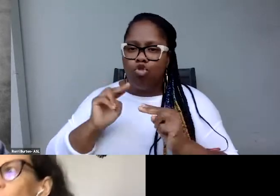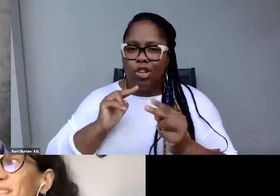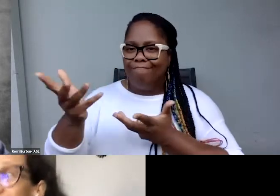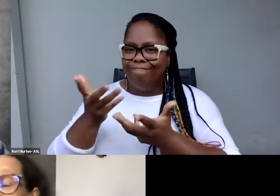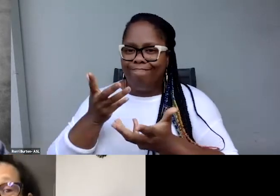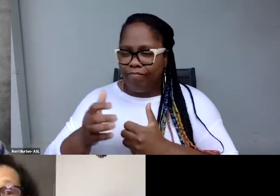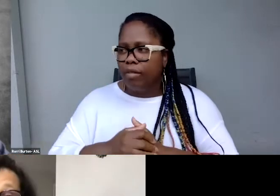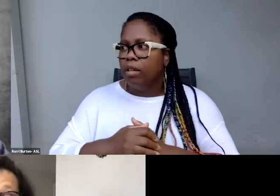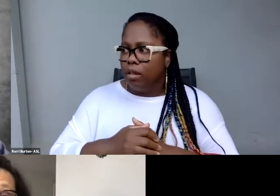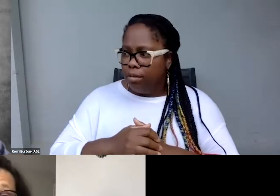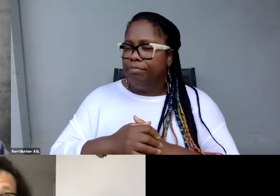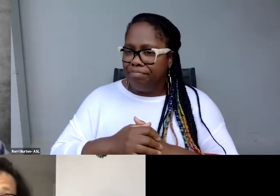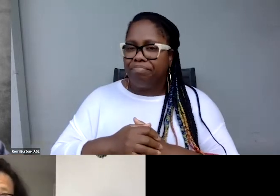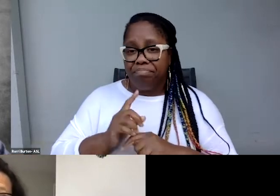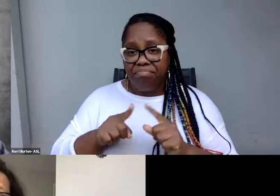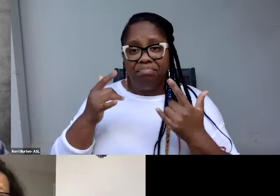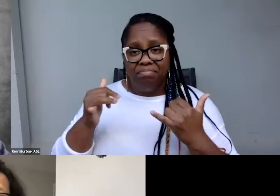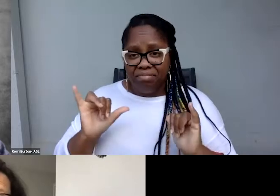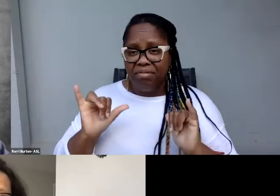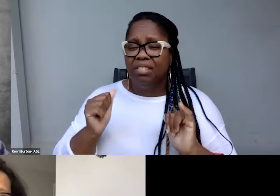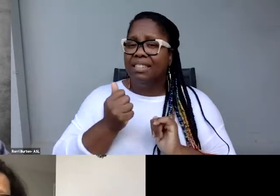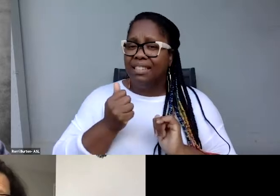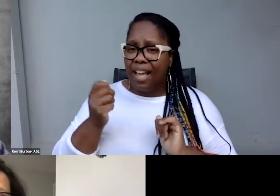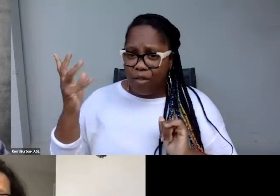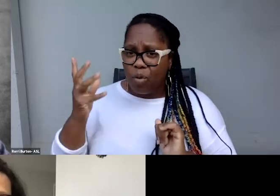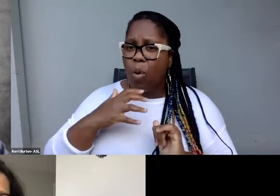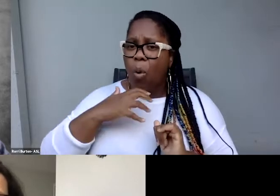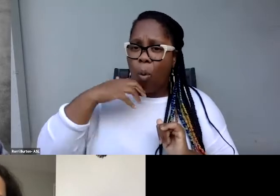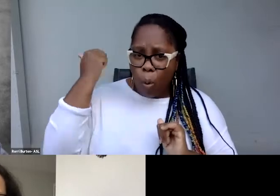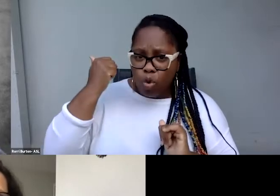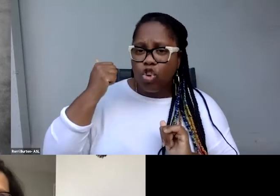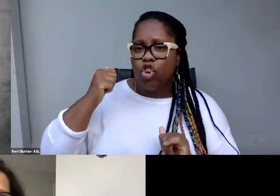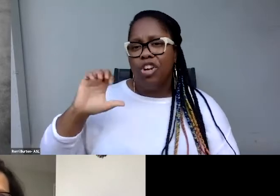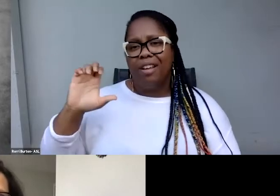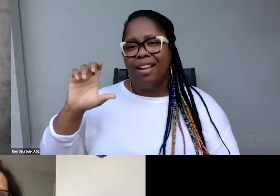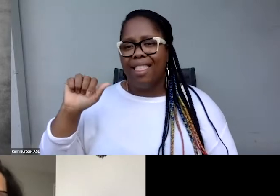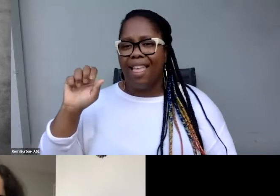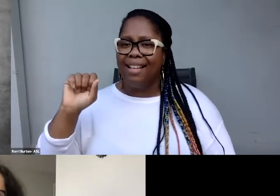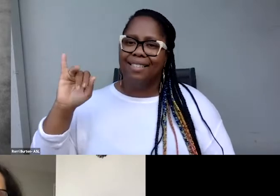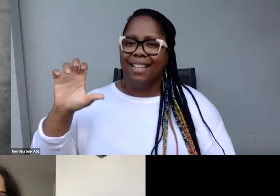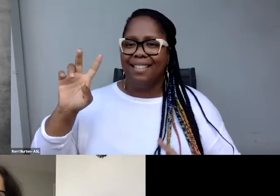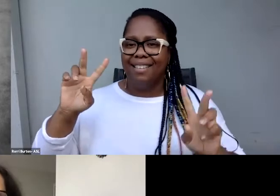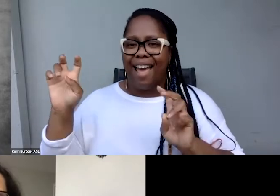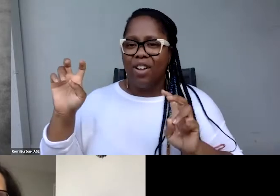But still, several of the older classic titles, their filmmakers have reached out to me.